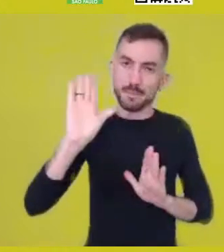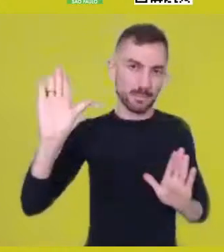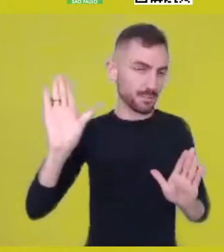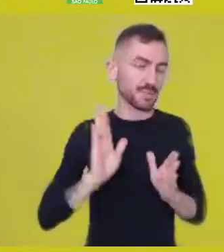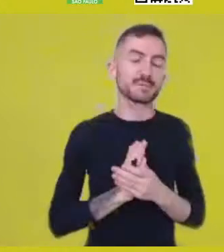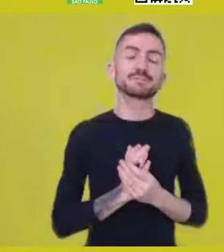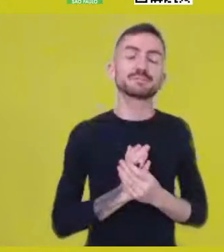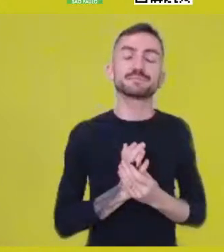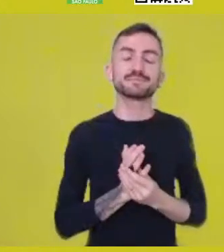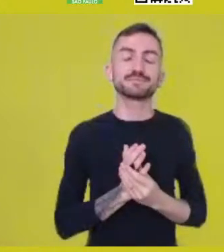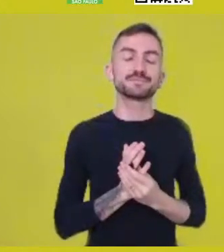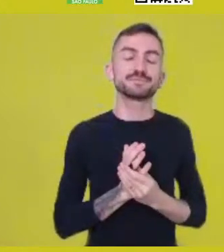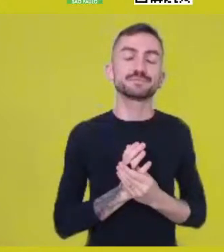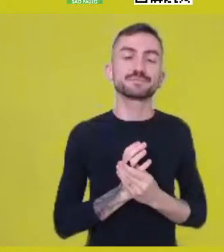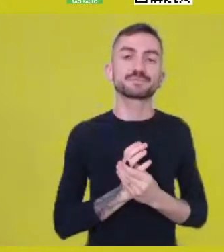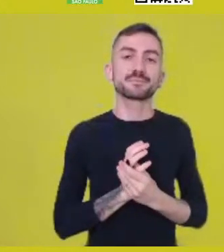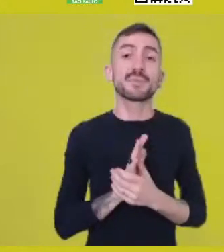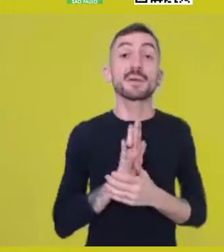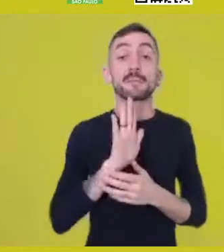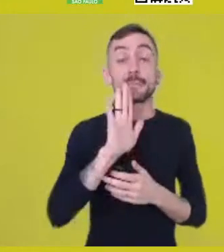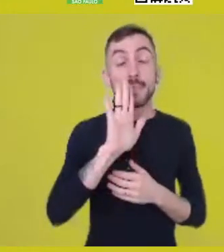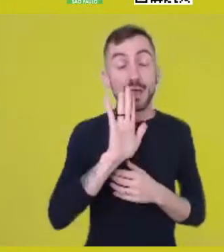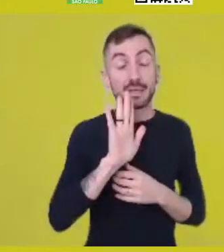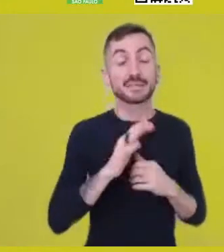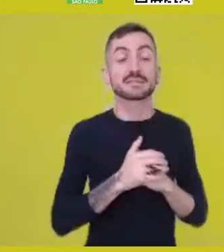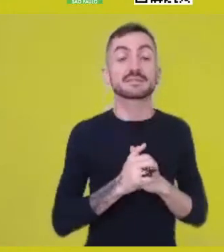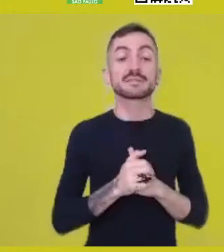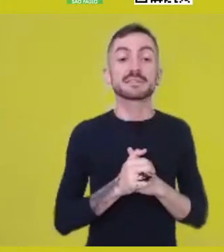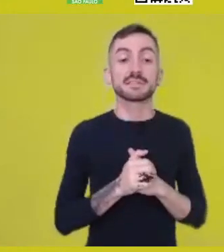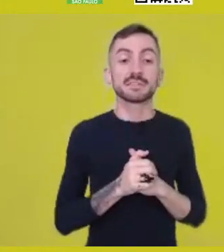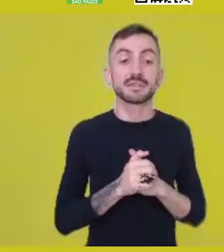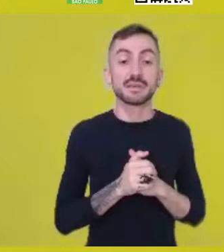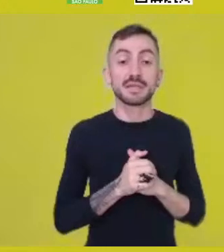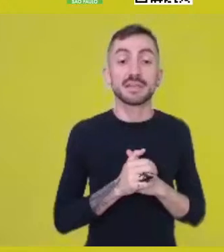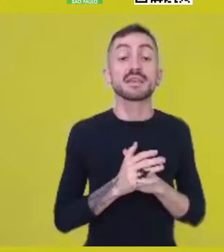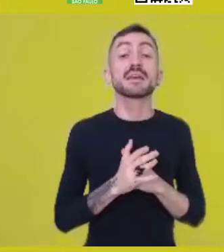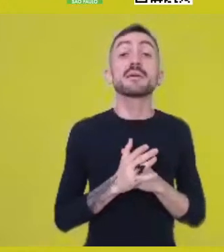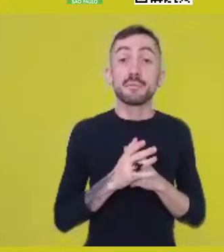plus the idea of restriction of autonomy.